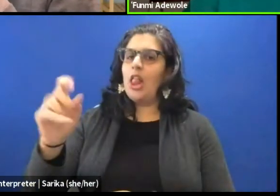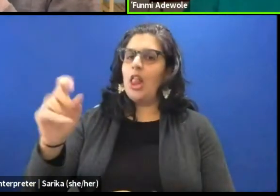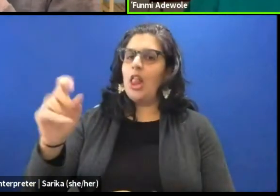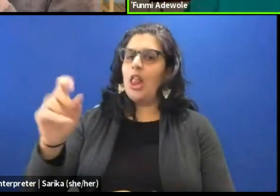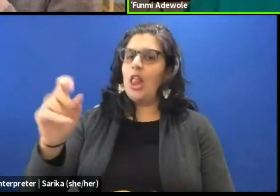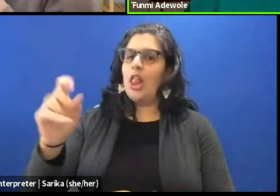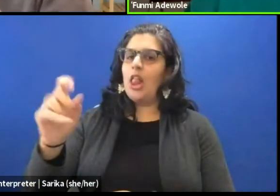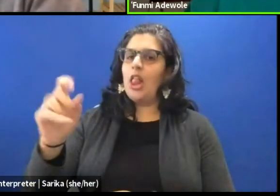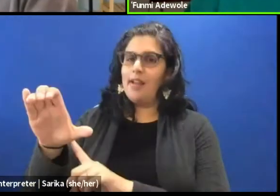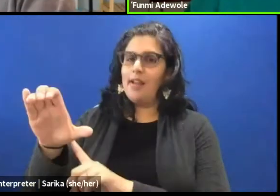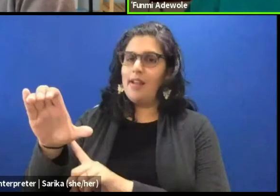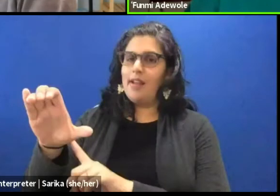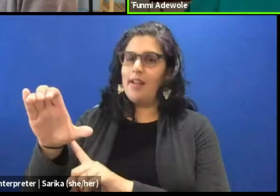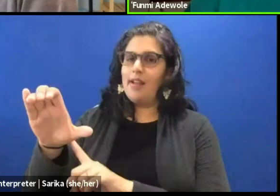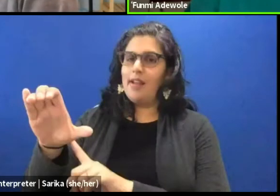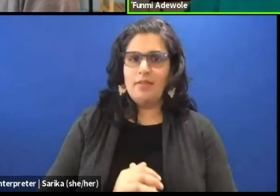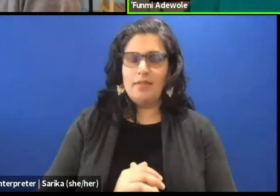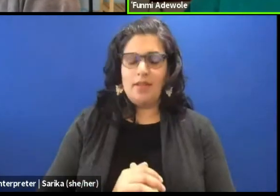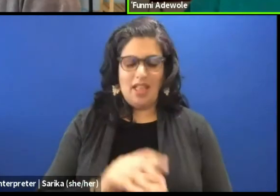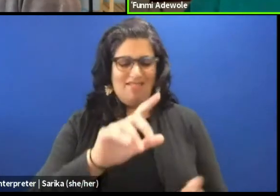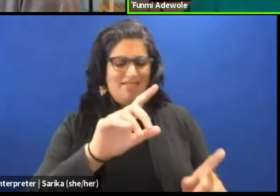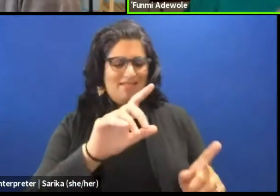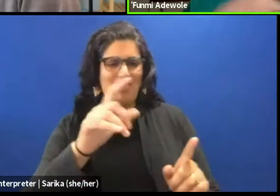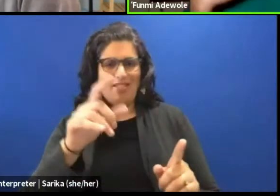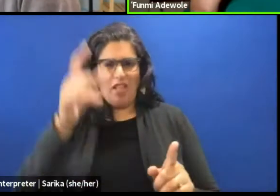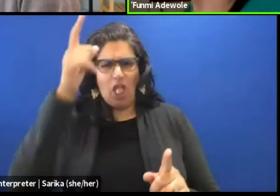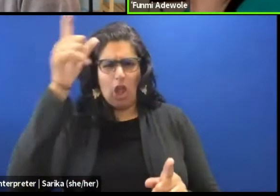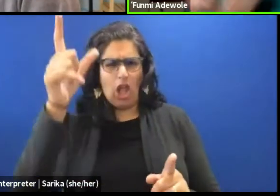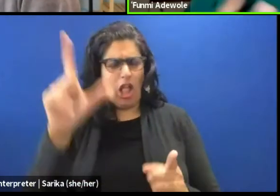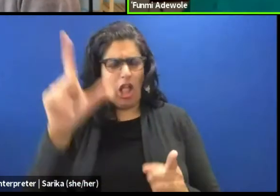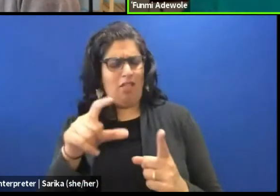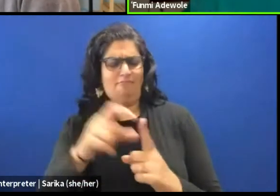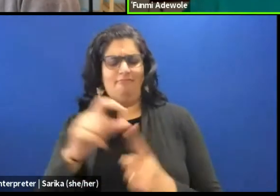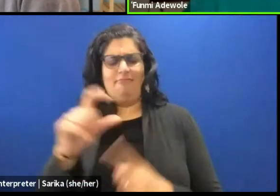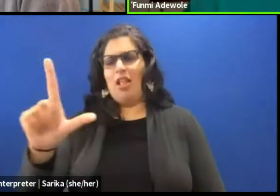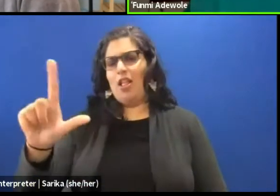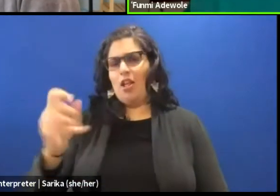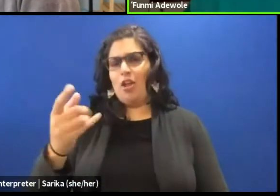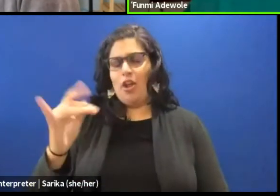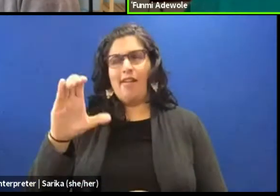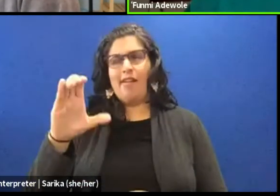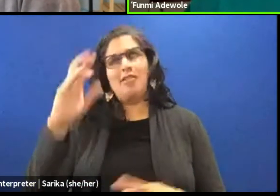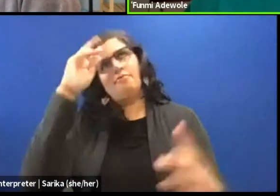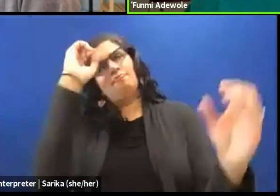And when I say the logic of a performance, in my mind I am really thinking about performance